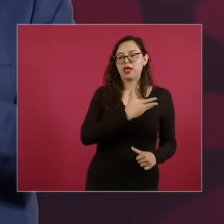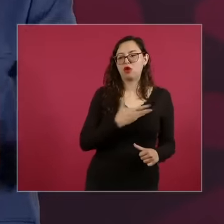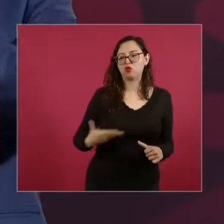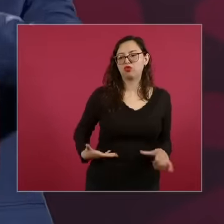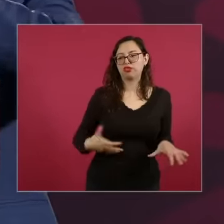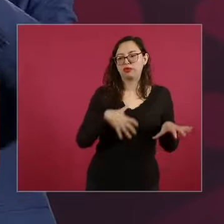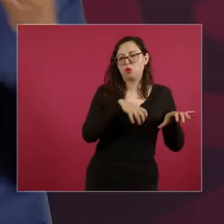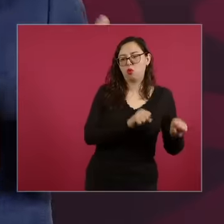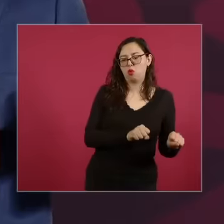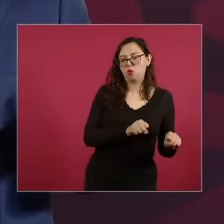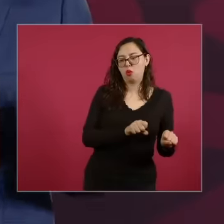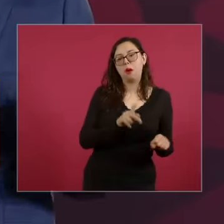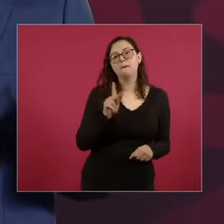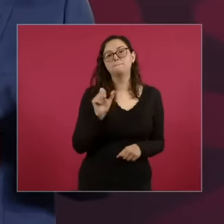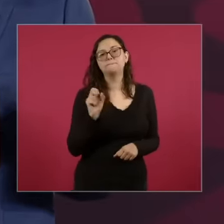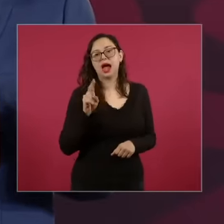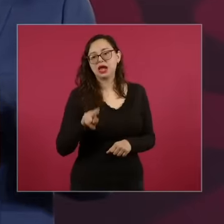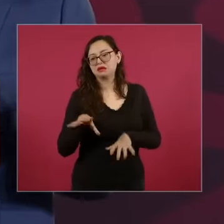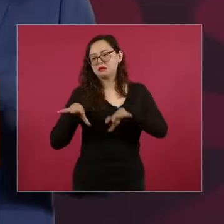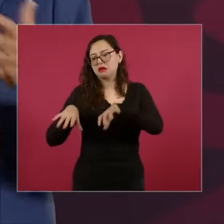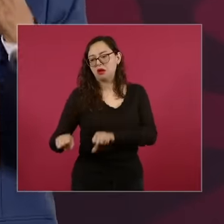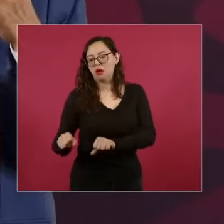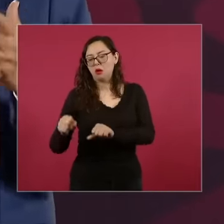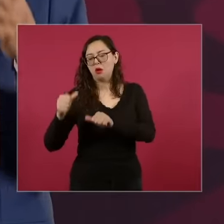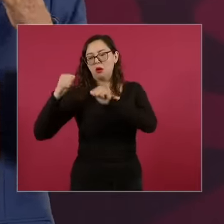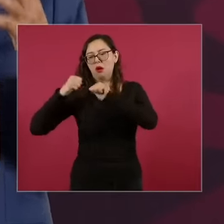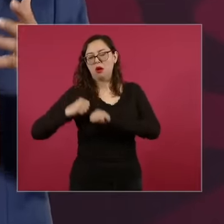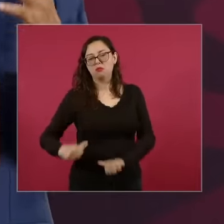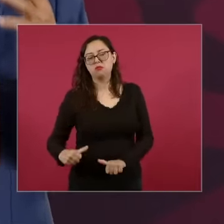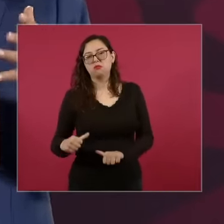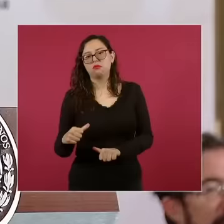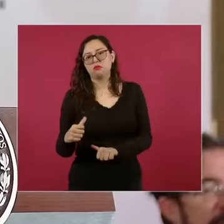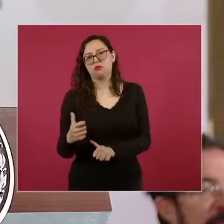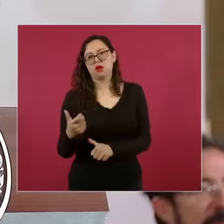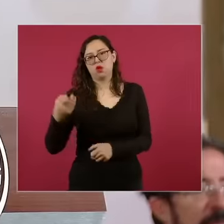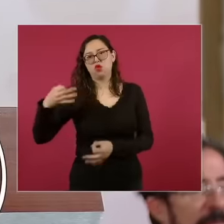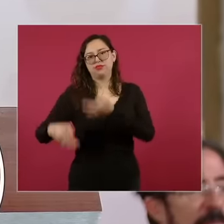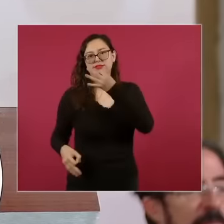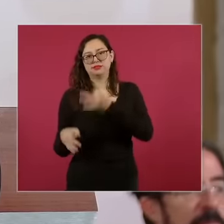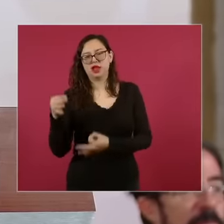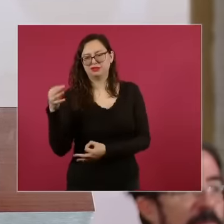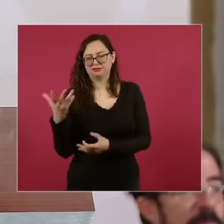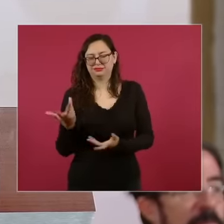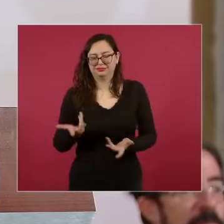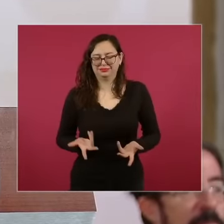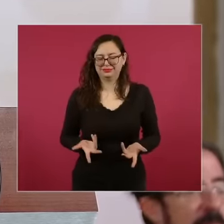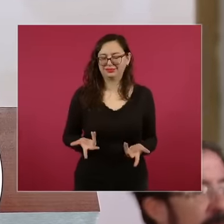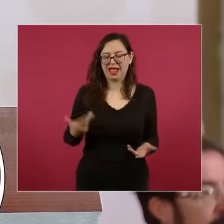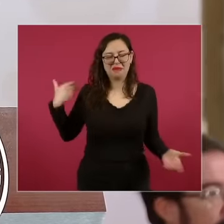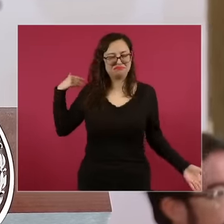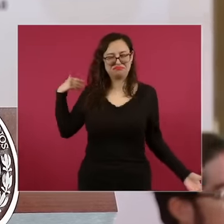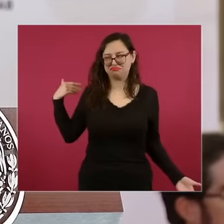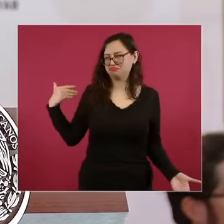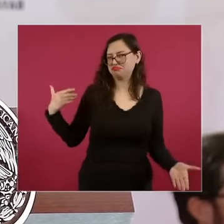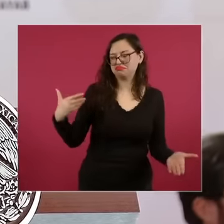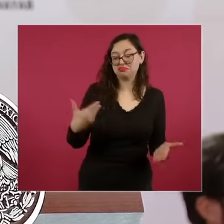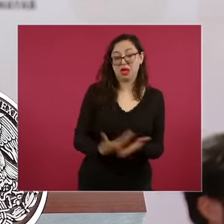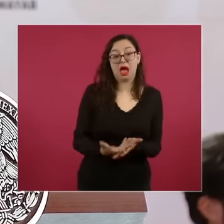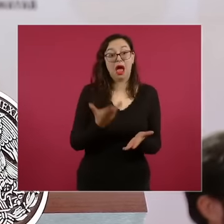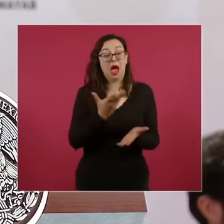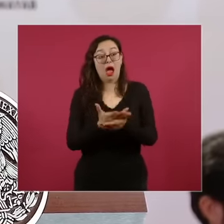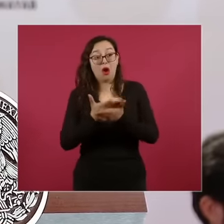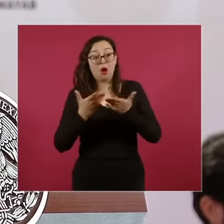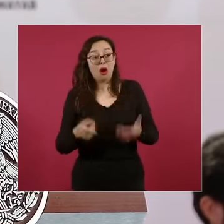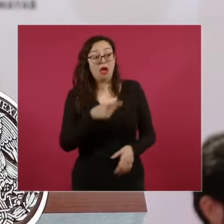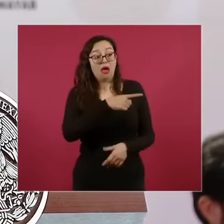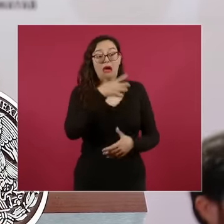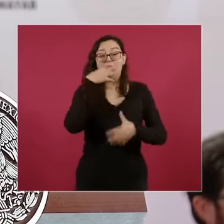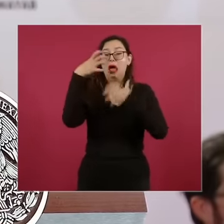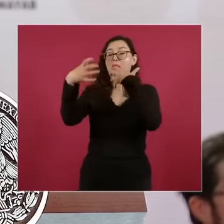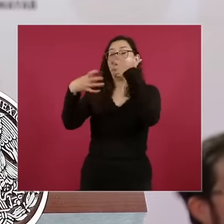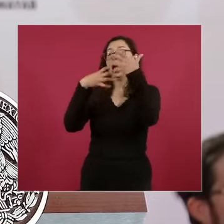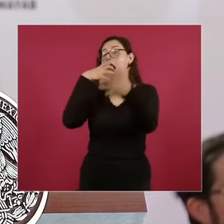the independence of the judiciary. When has there been independence of the judiciary? Well, almost